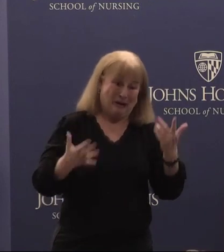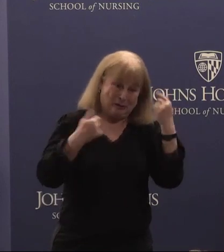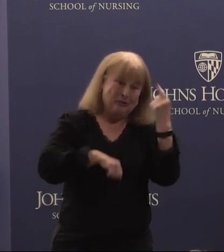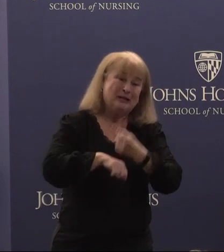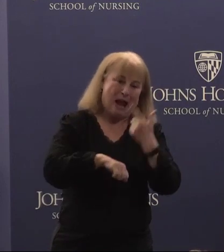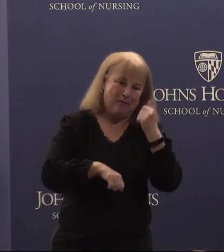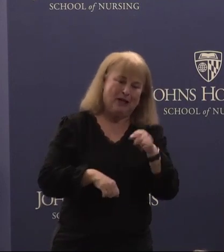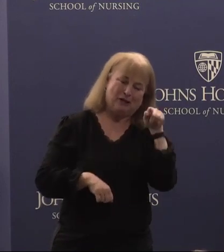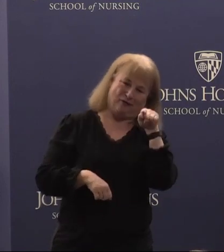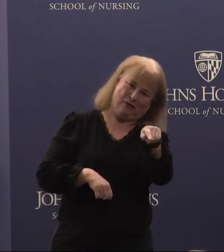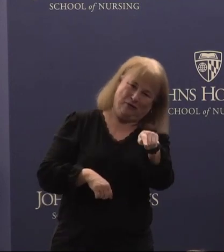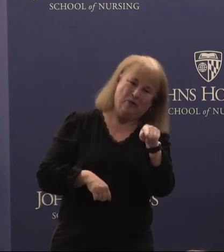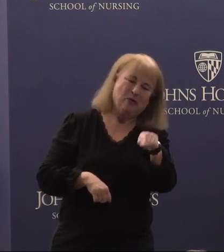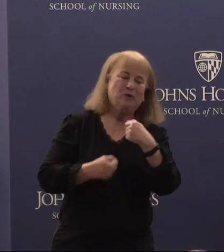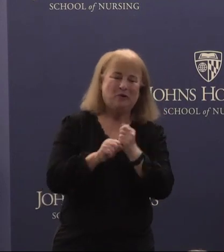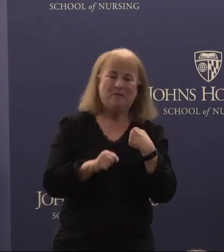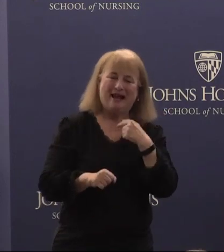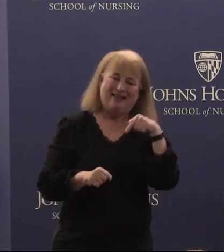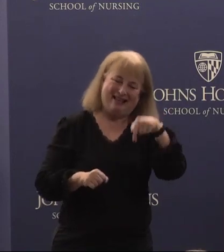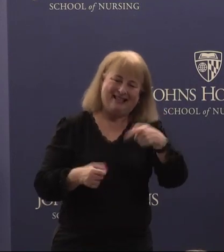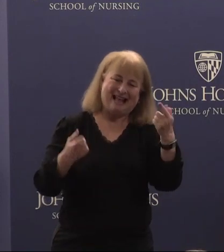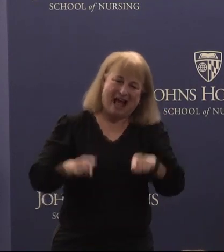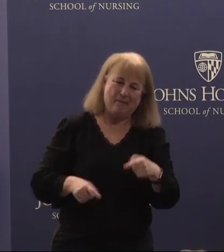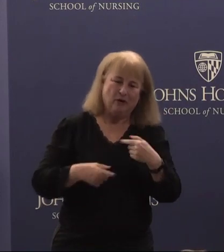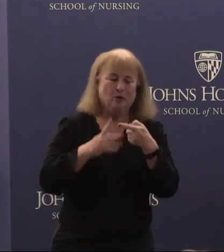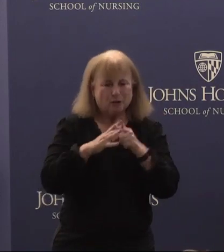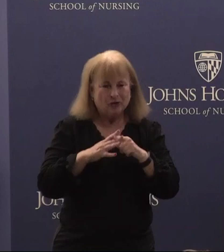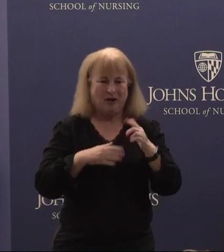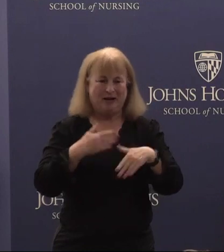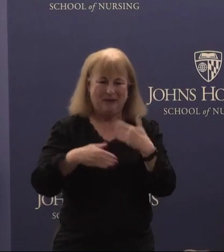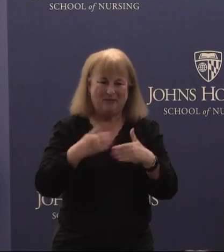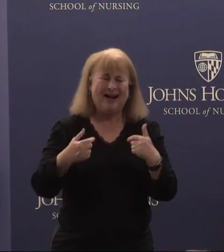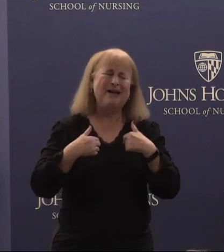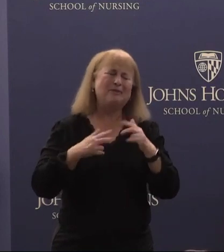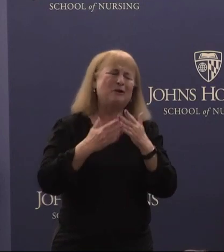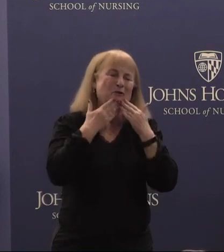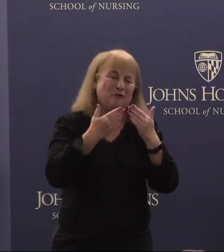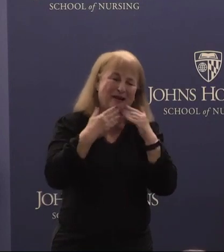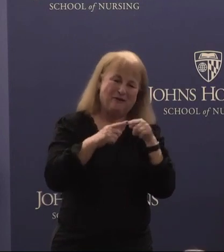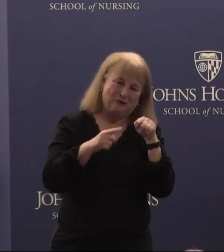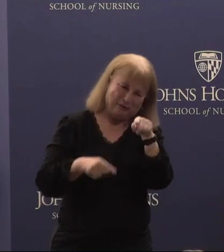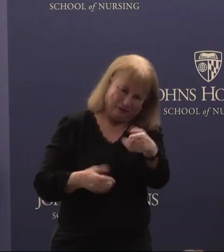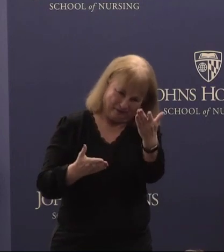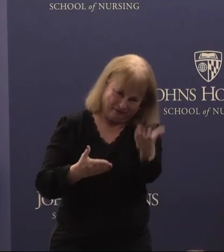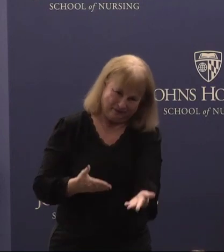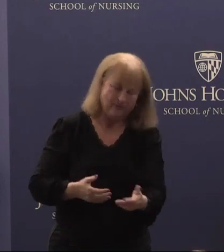because of you. You made this happen. You started this process and I am so grateful. I have a number